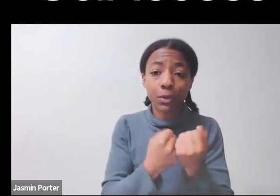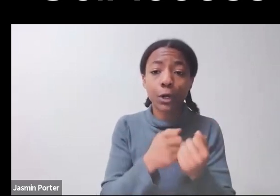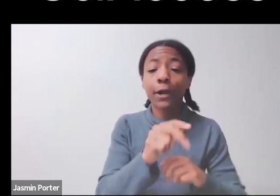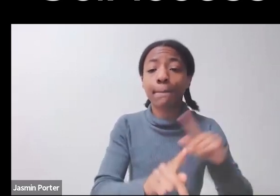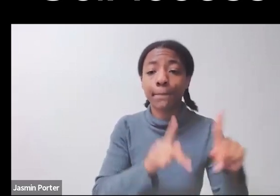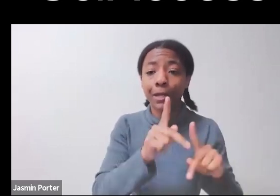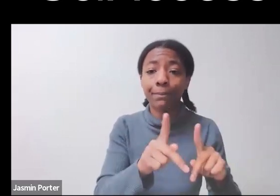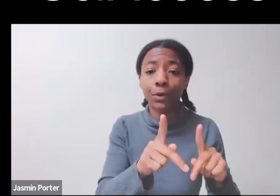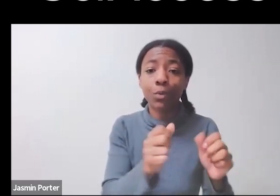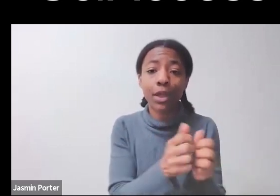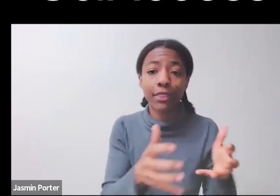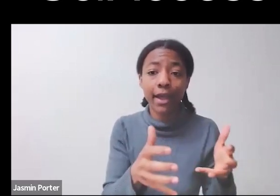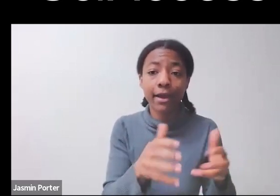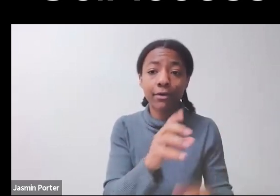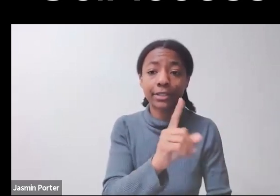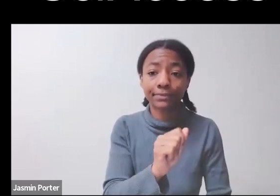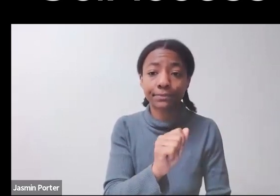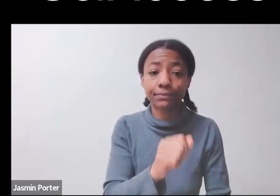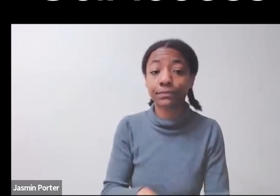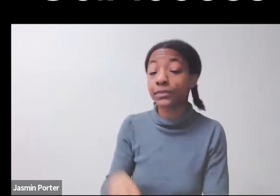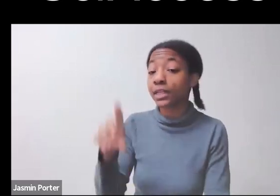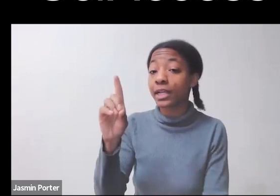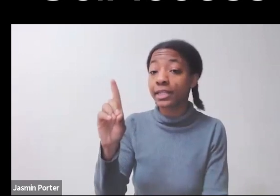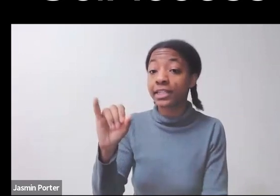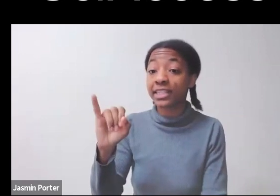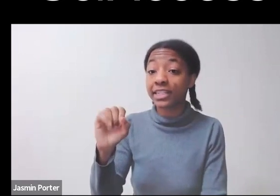Disableism is discrimination against disabled people.